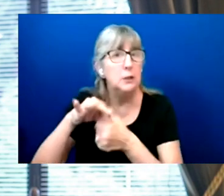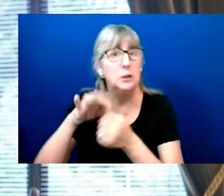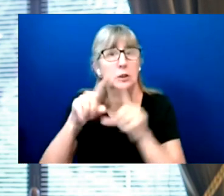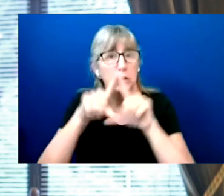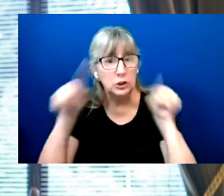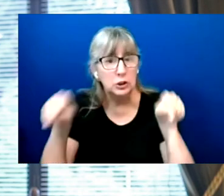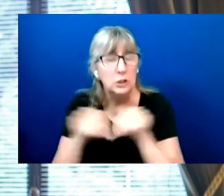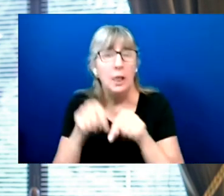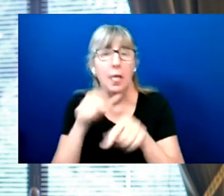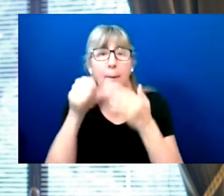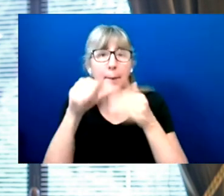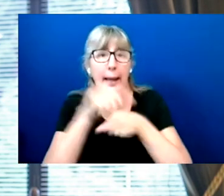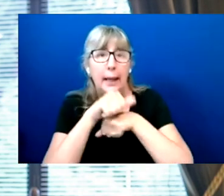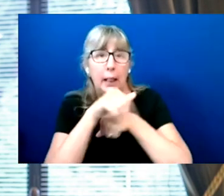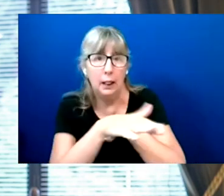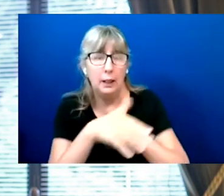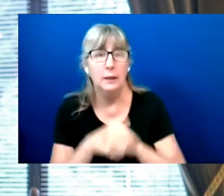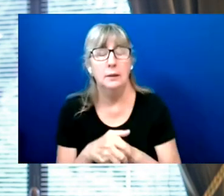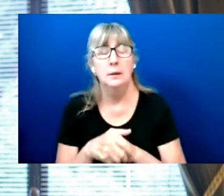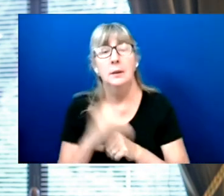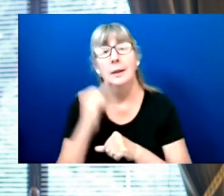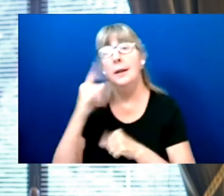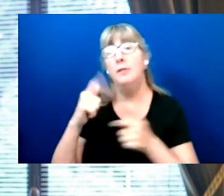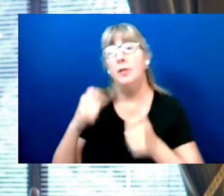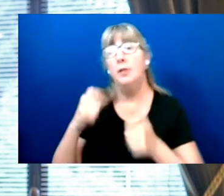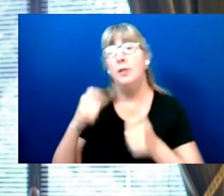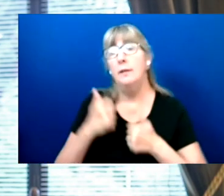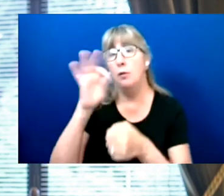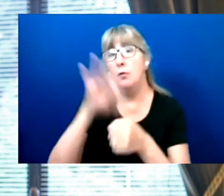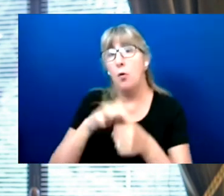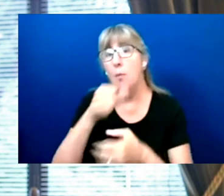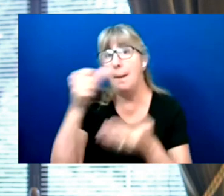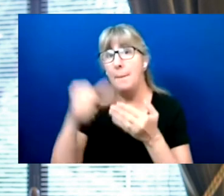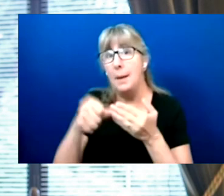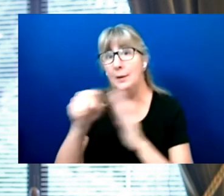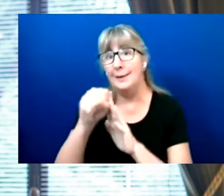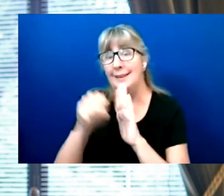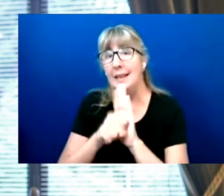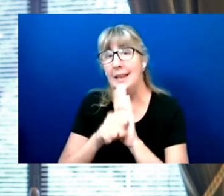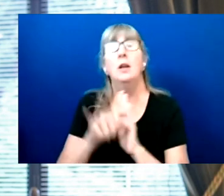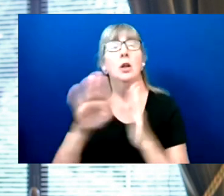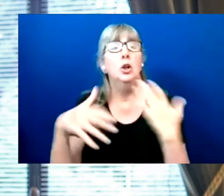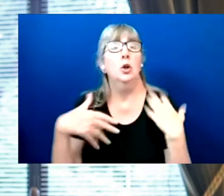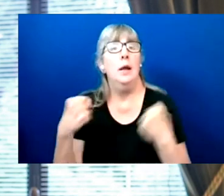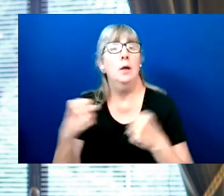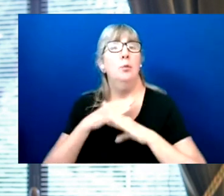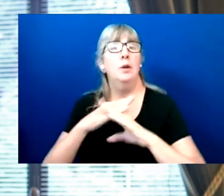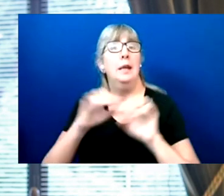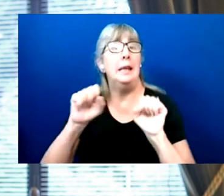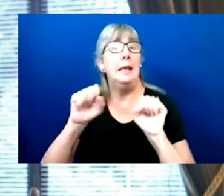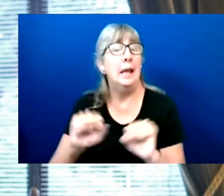If you live in a vote-by-mail state, you can protect your health and others by sending